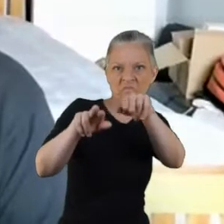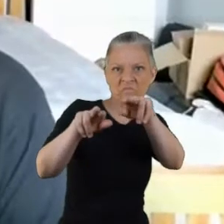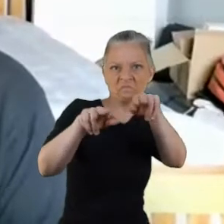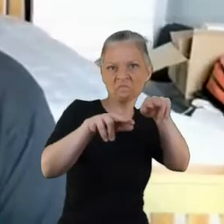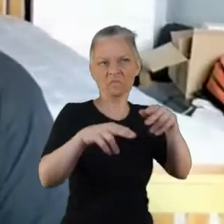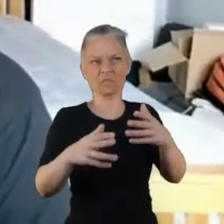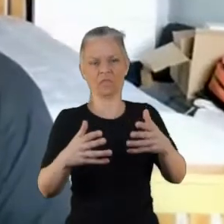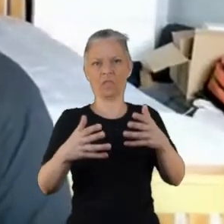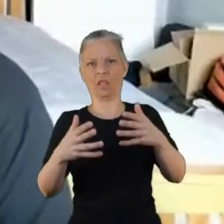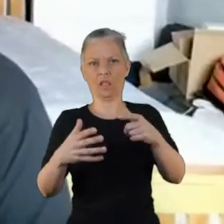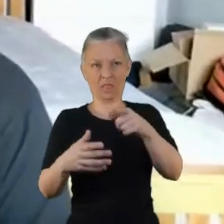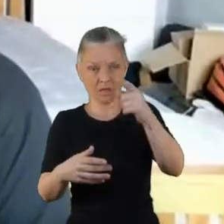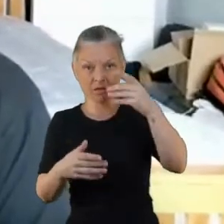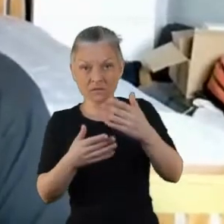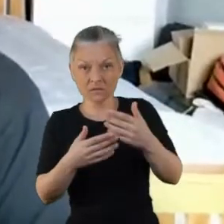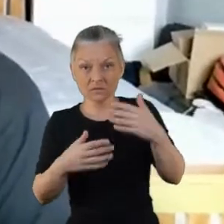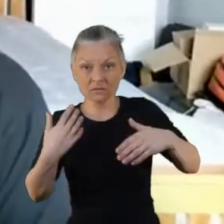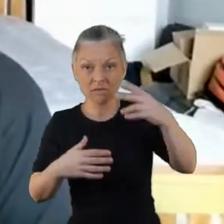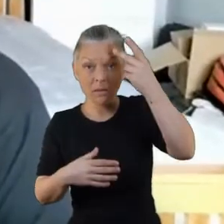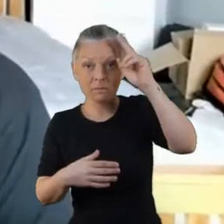every move you feel like it's being assessed.